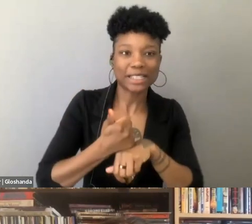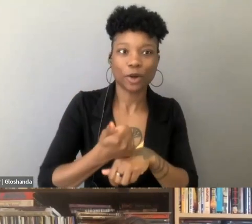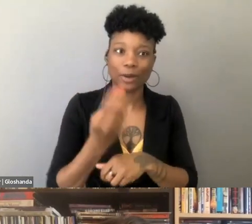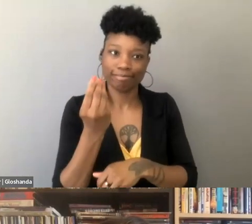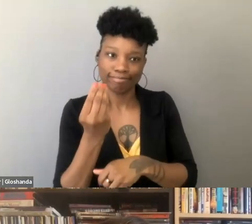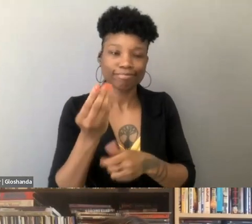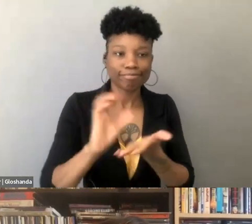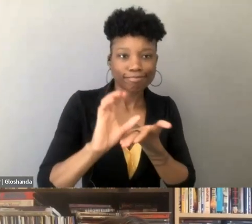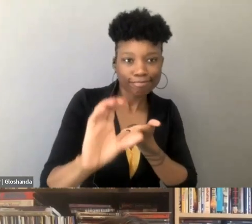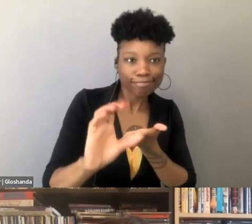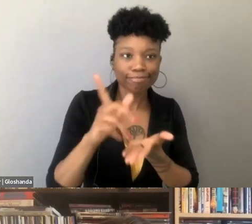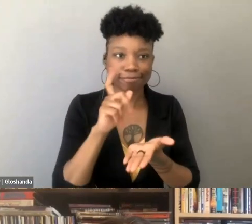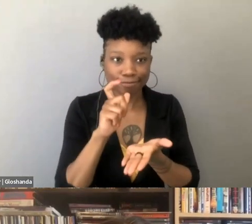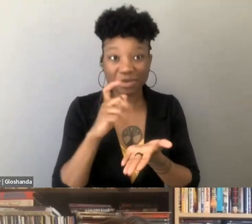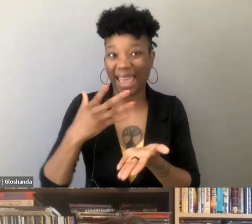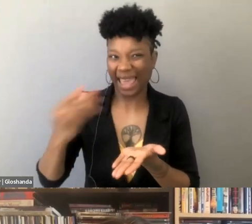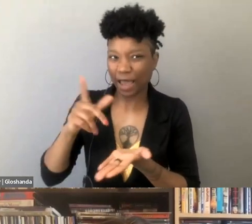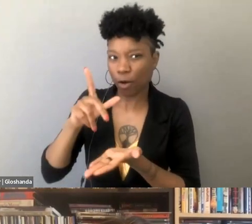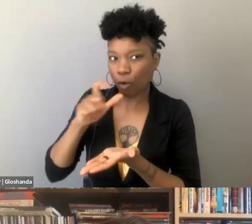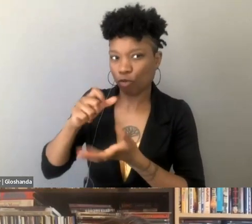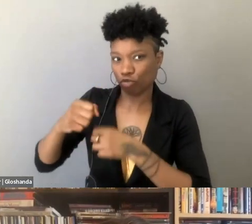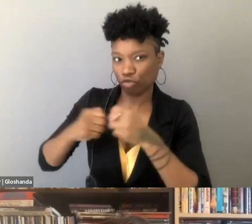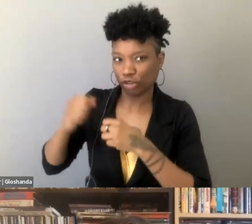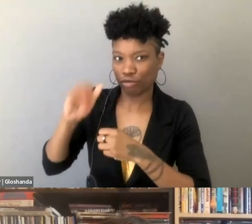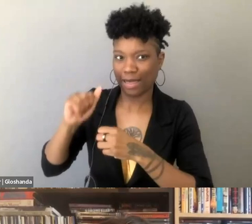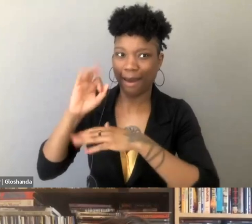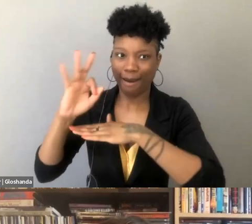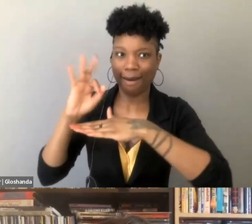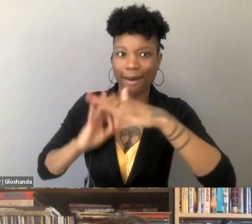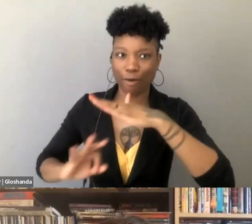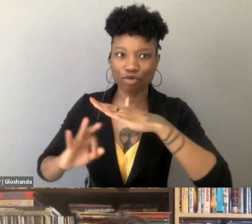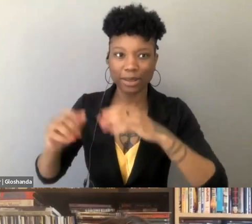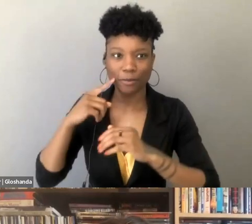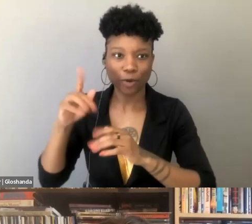and the decisions of who is structuring the algorithm. And I think, I don't know enough about that,